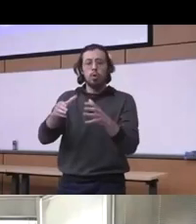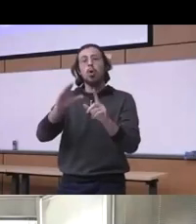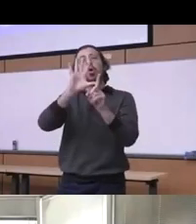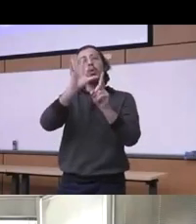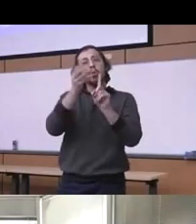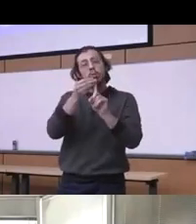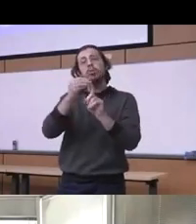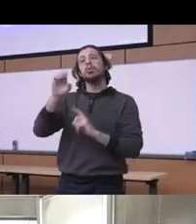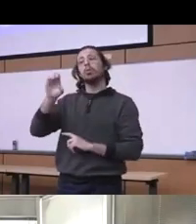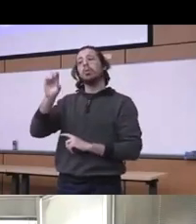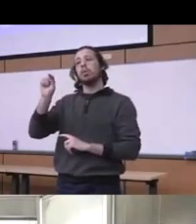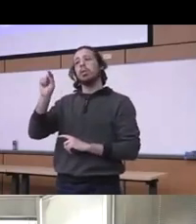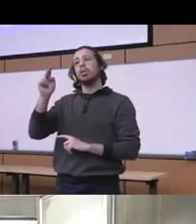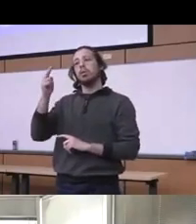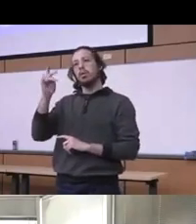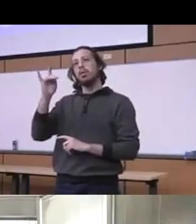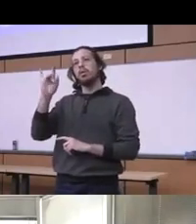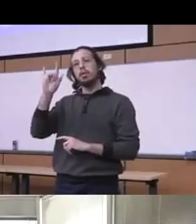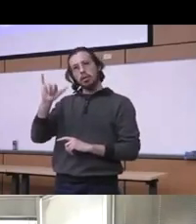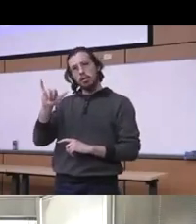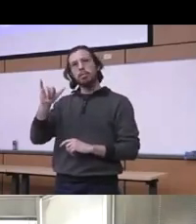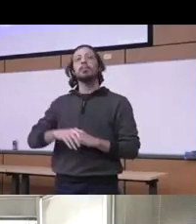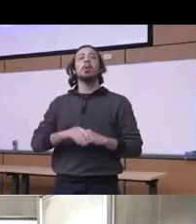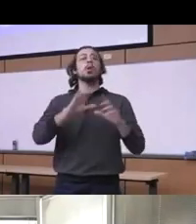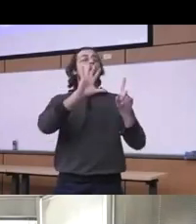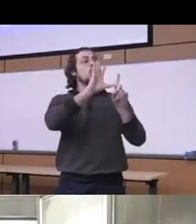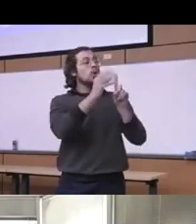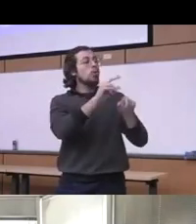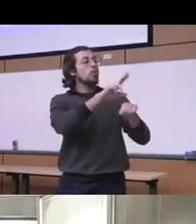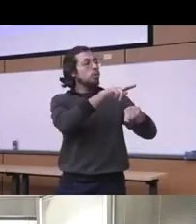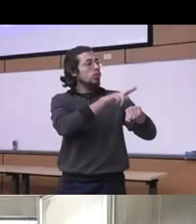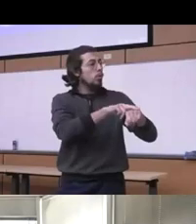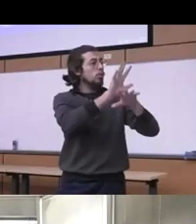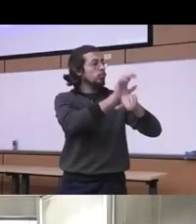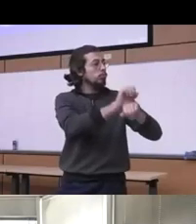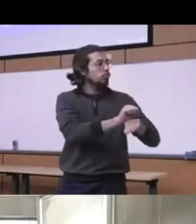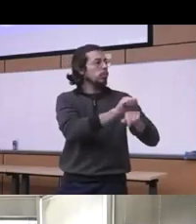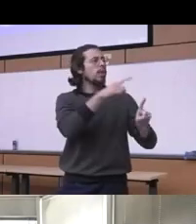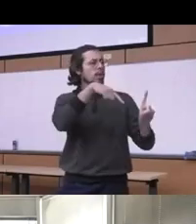uh and we know very well also cultural norms and perceptions they do determine social indicators of